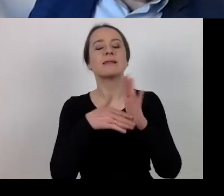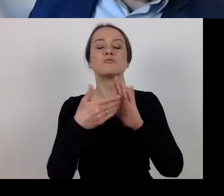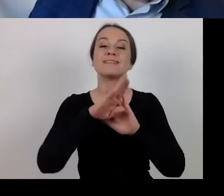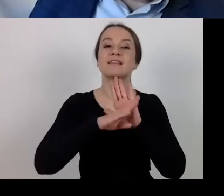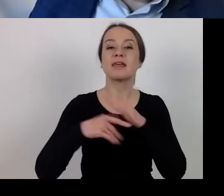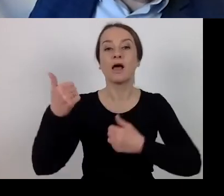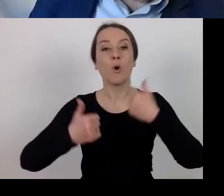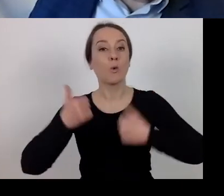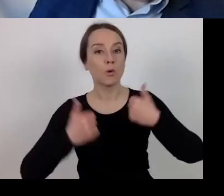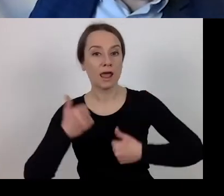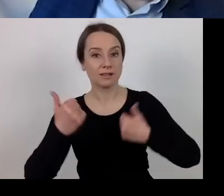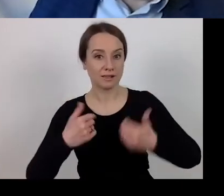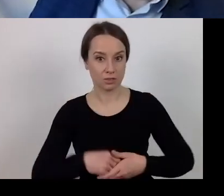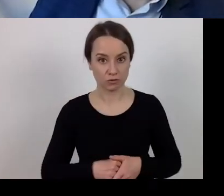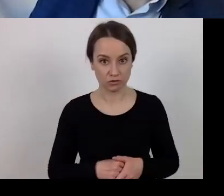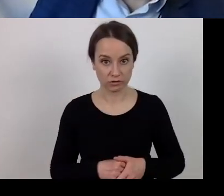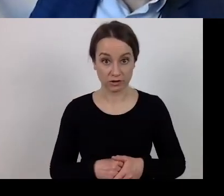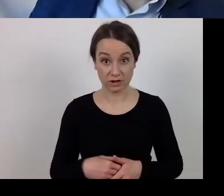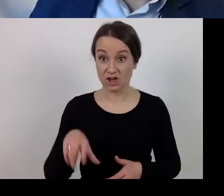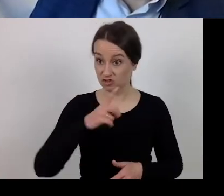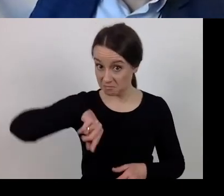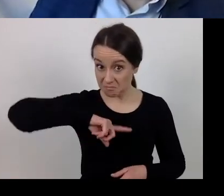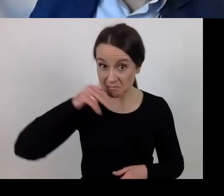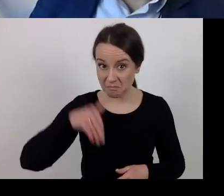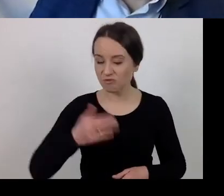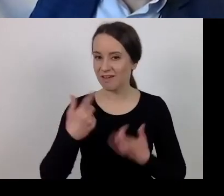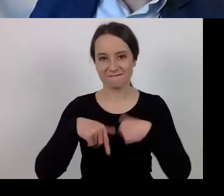can we drop the market assessment?".